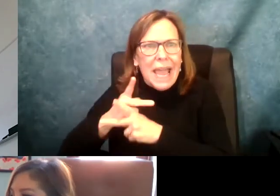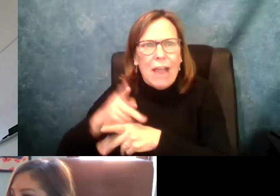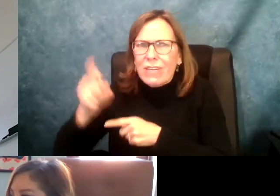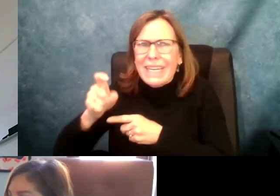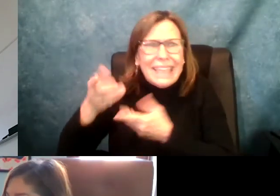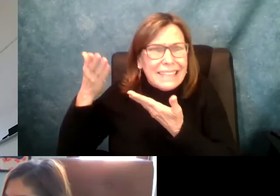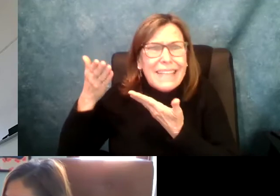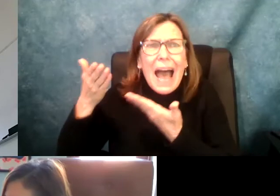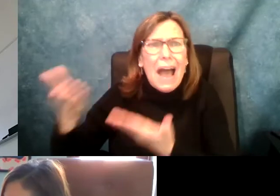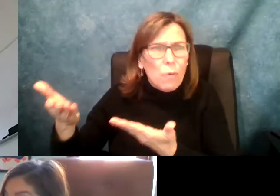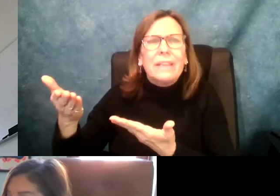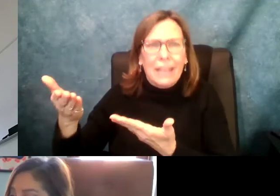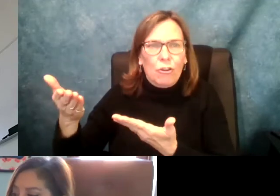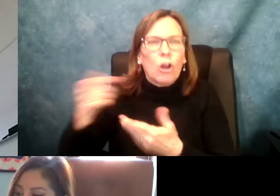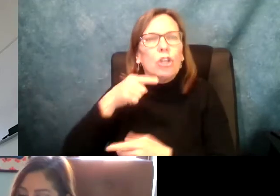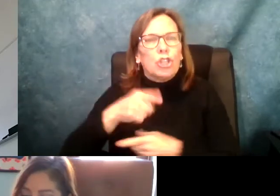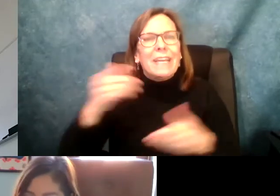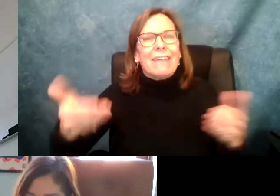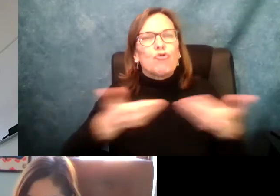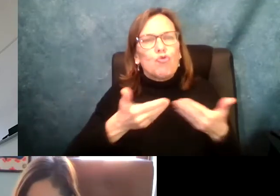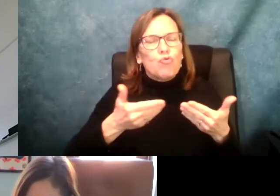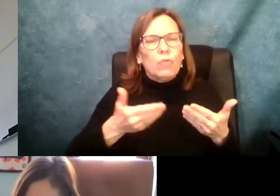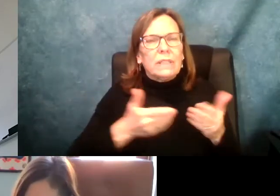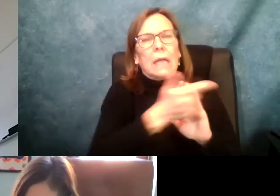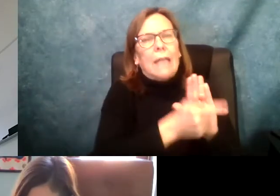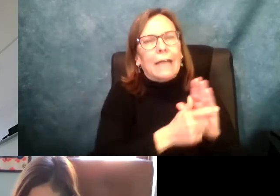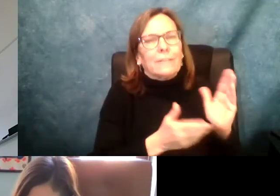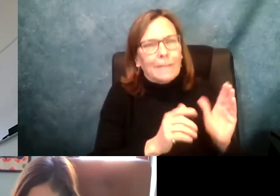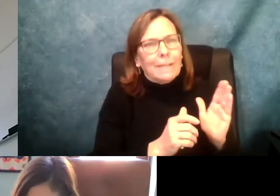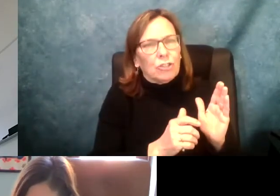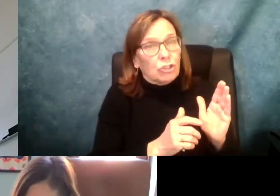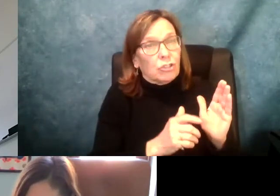ensuring that we know the level of home care need that